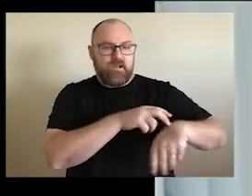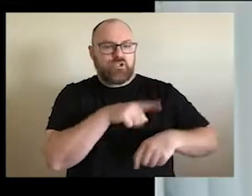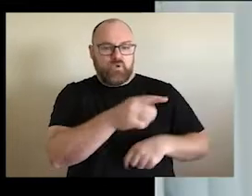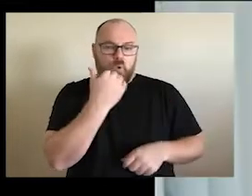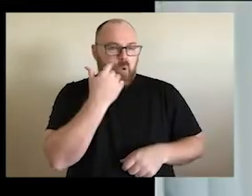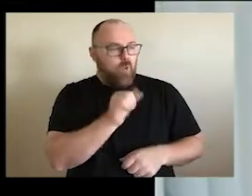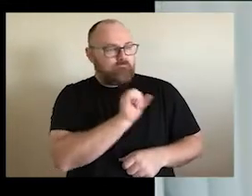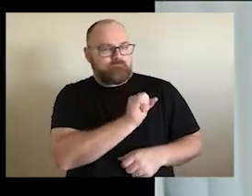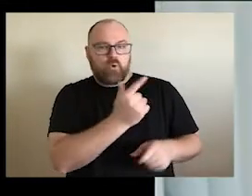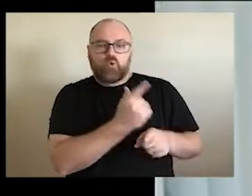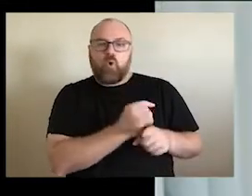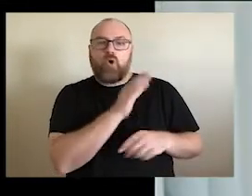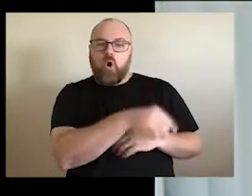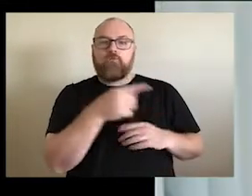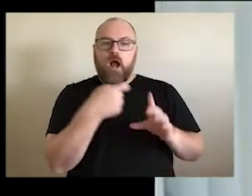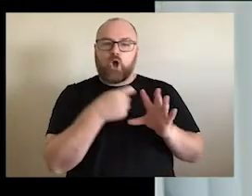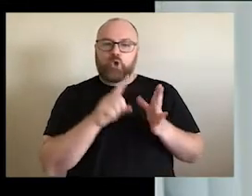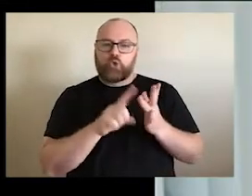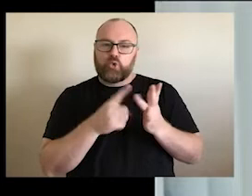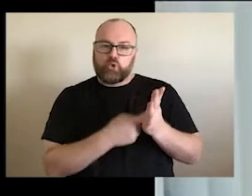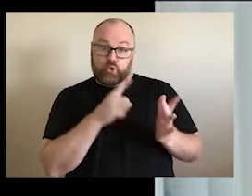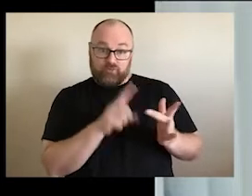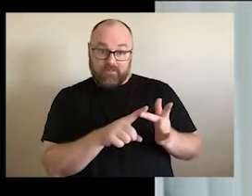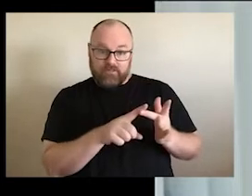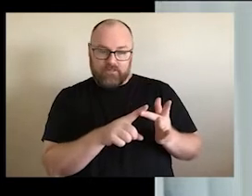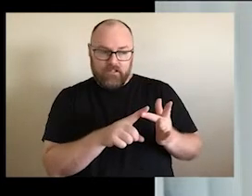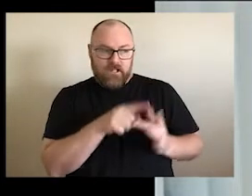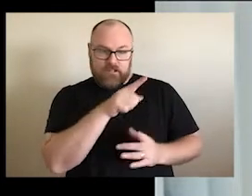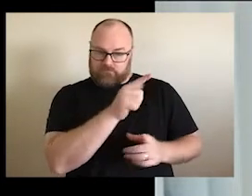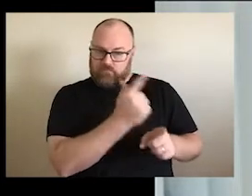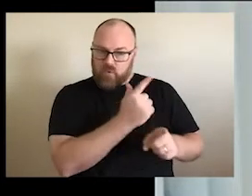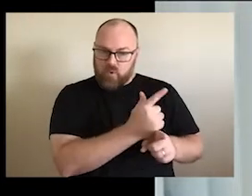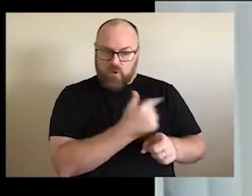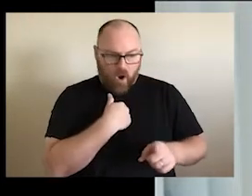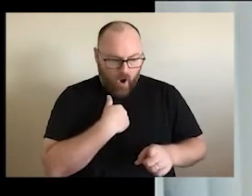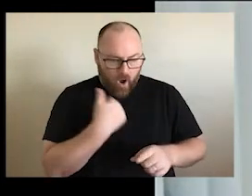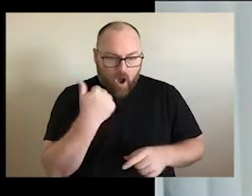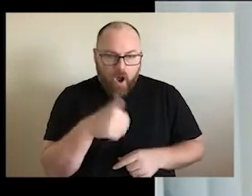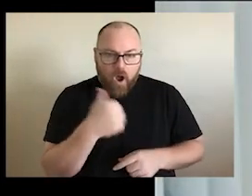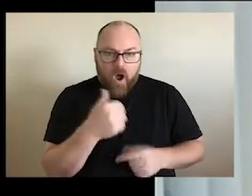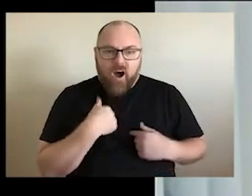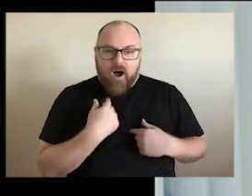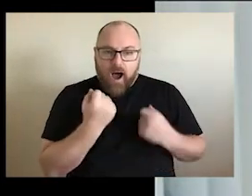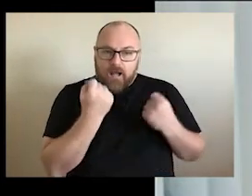talked about her people and herself as a Koori. This helped me to understand that it wasn't what or how